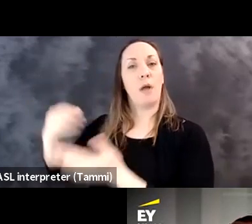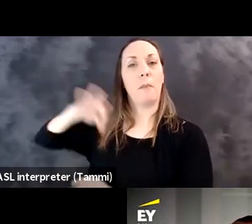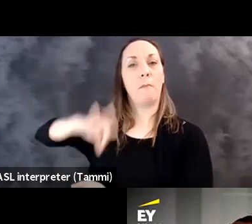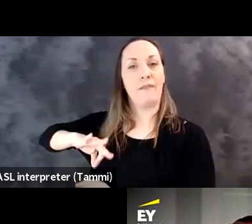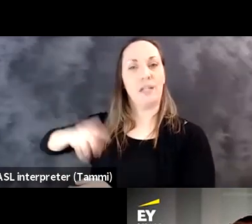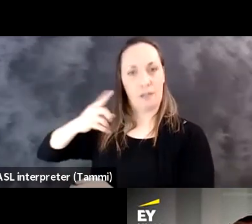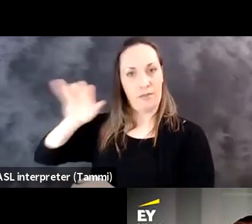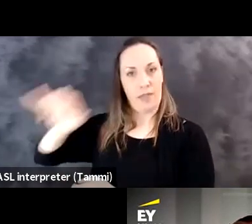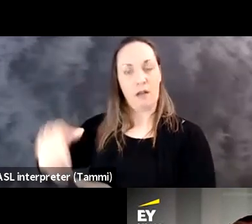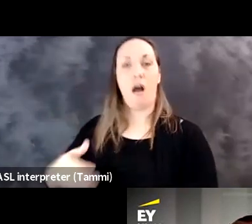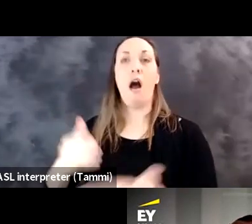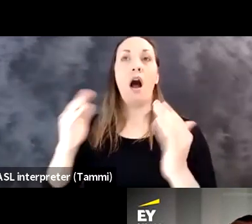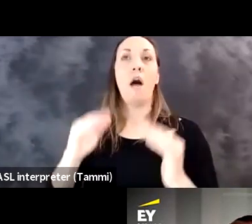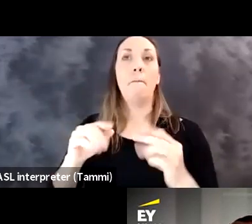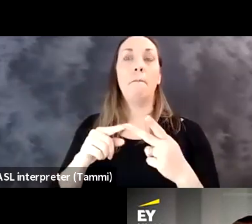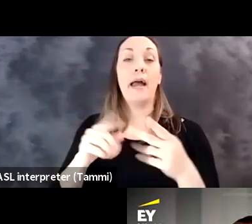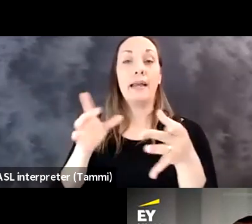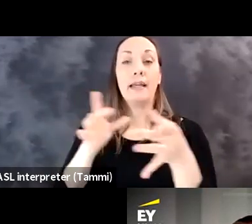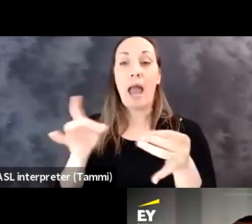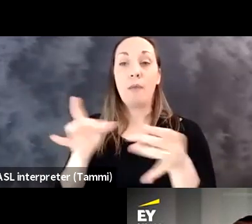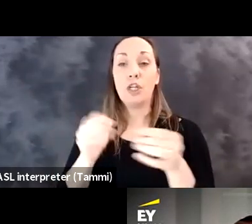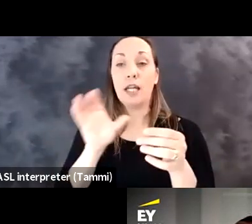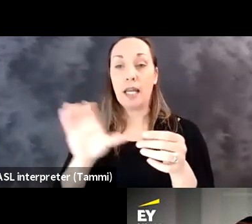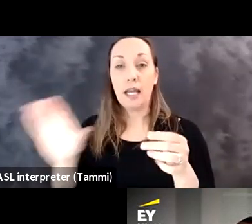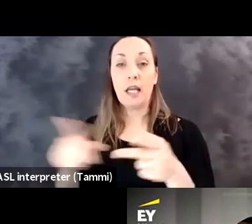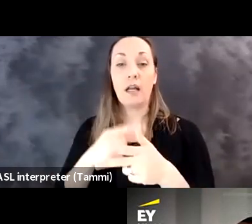using MS Teams. Carrie Renner talked about the benefits